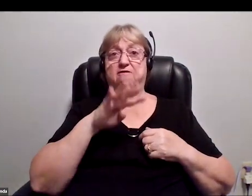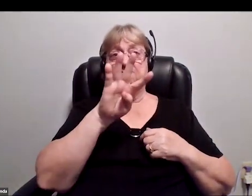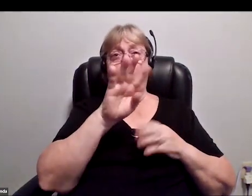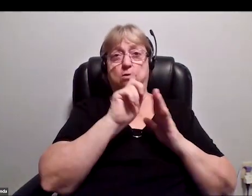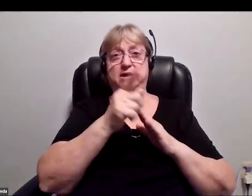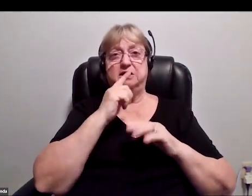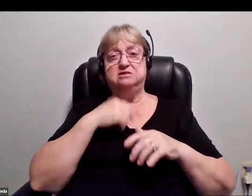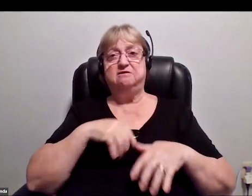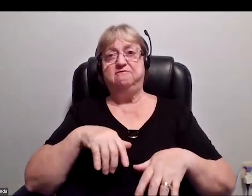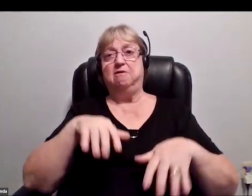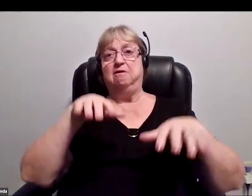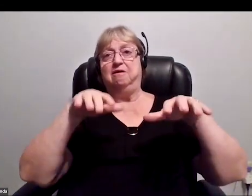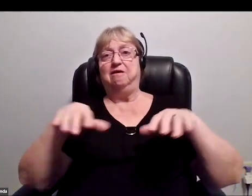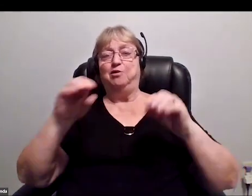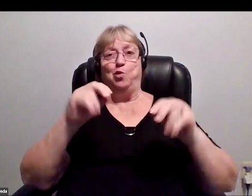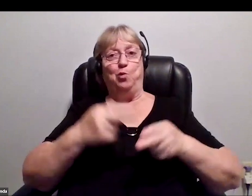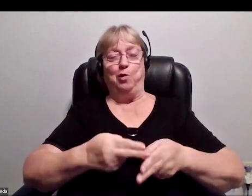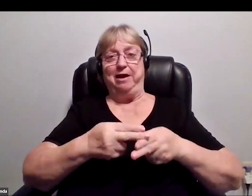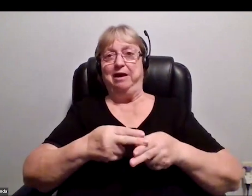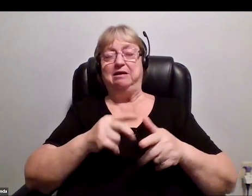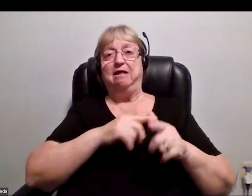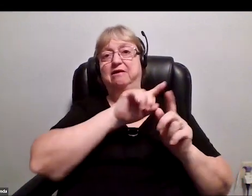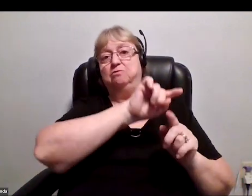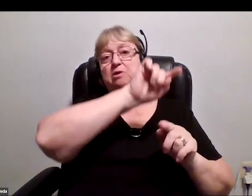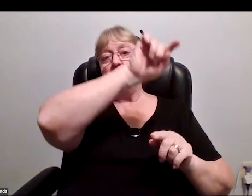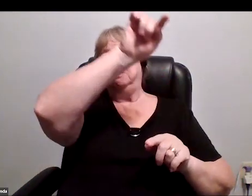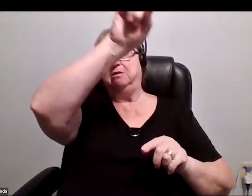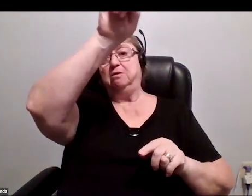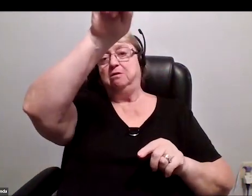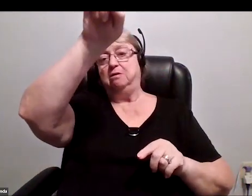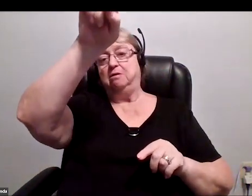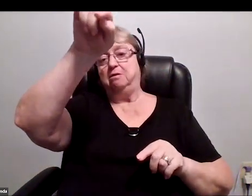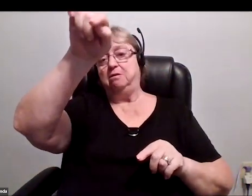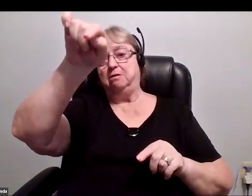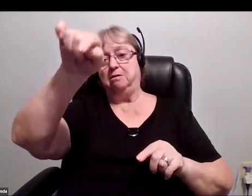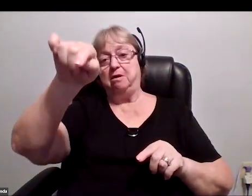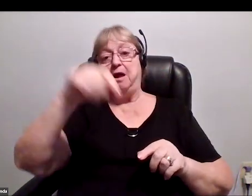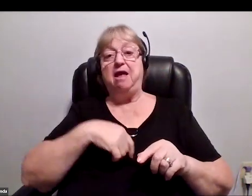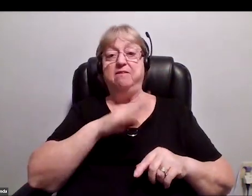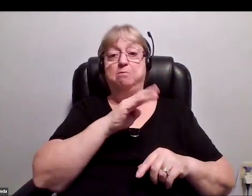and then we float back down to the ground, and then the booster in the meantime does its own thing, turns around,